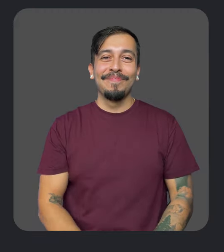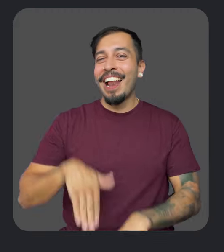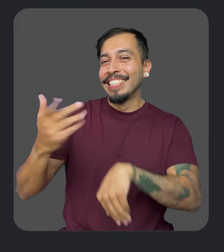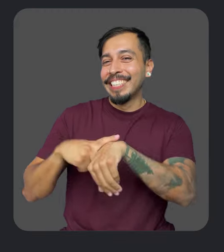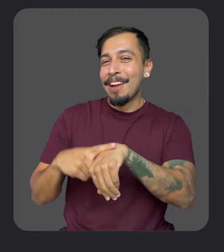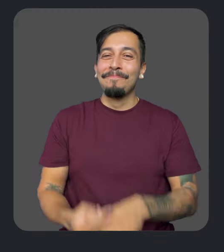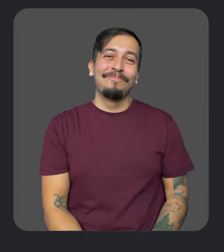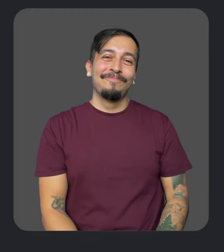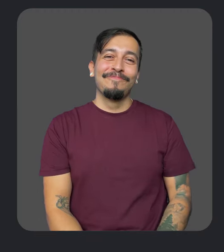Till next time!